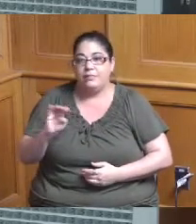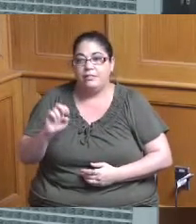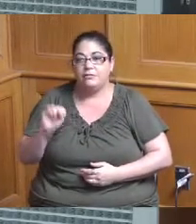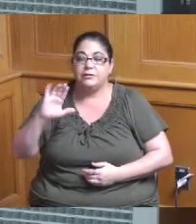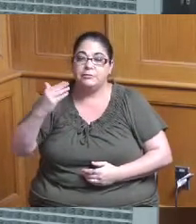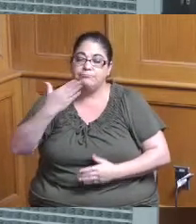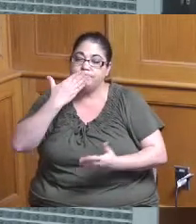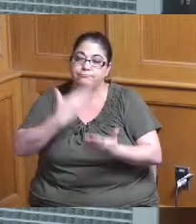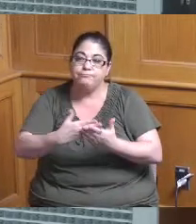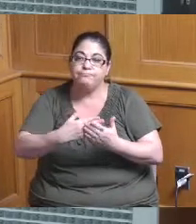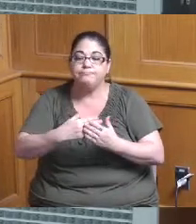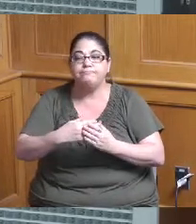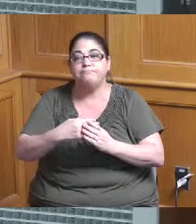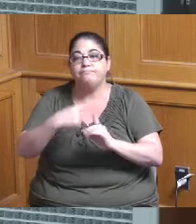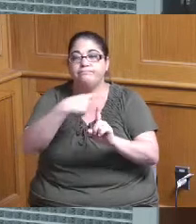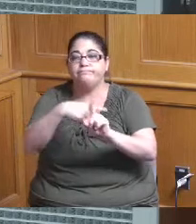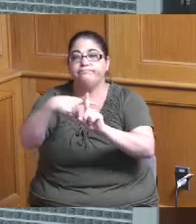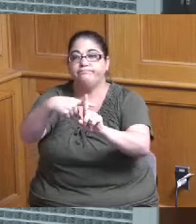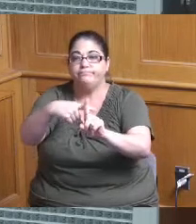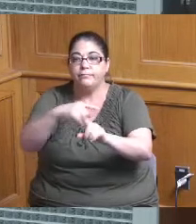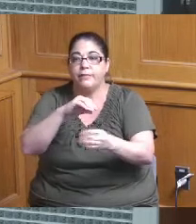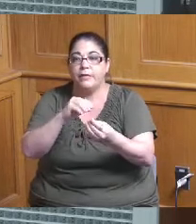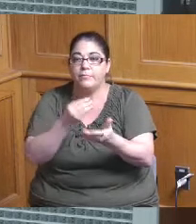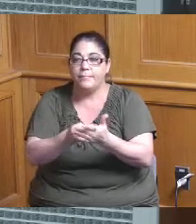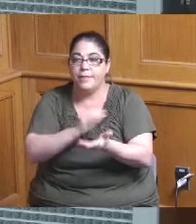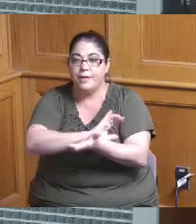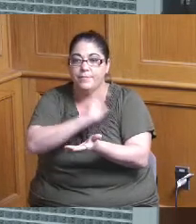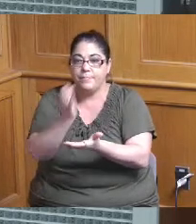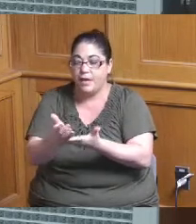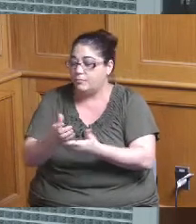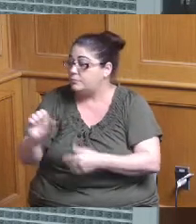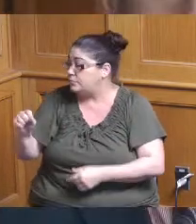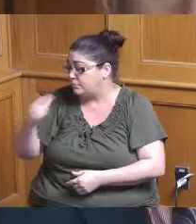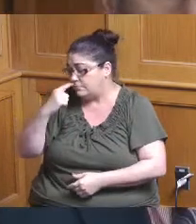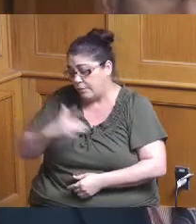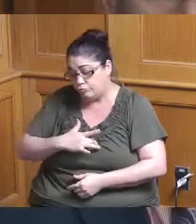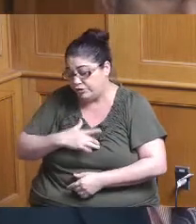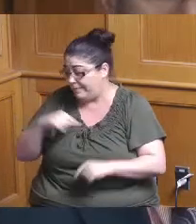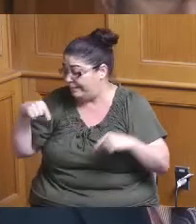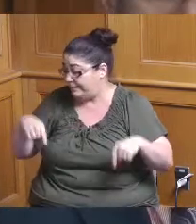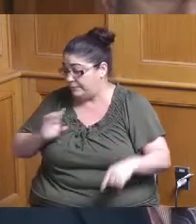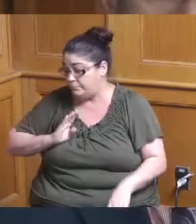time around no and I do want to say I appreciate the because this board when we passed that